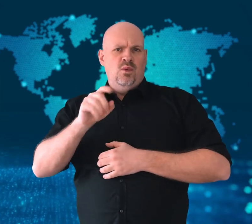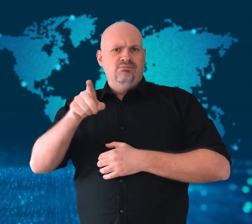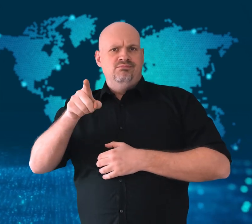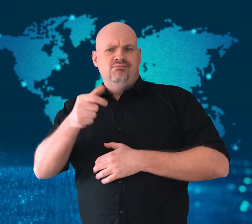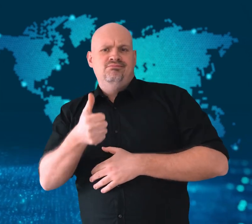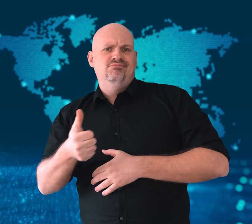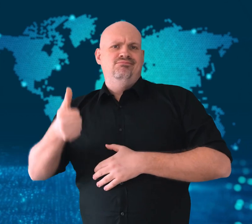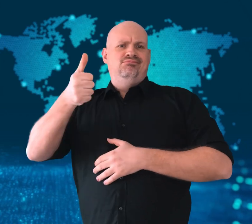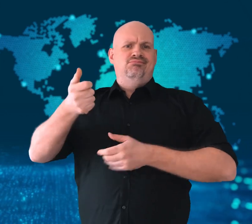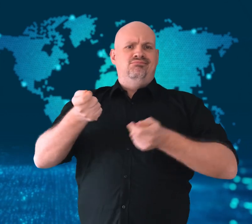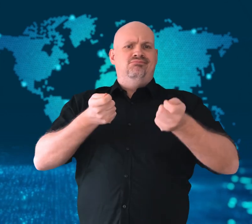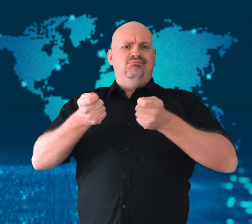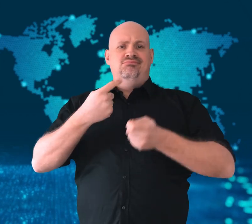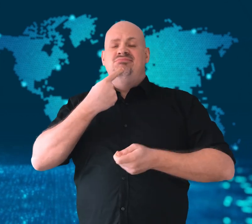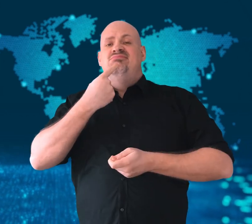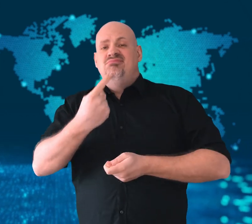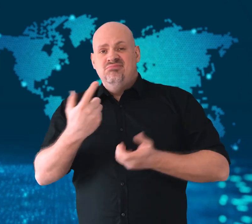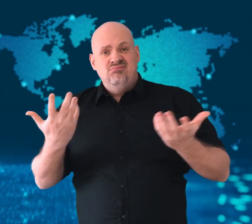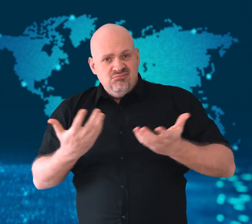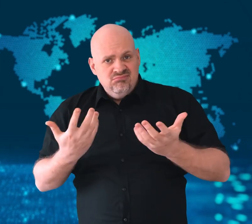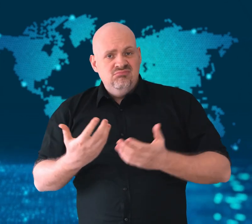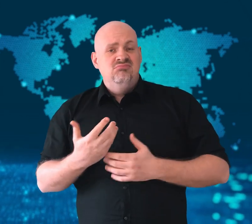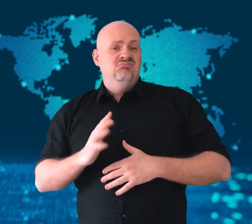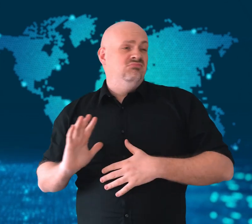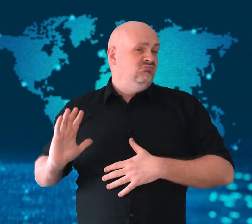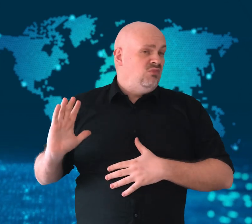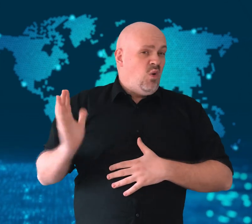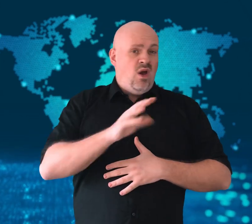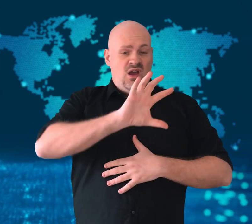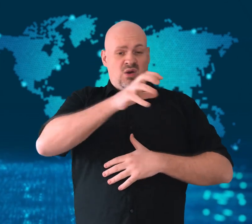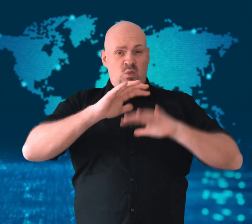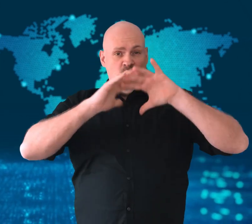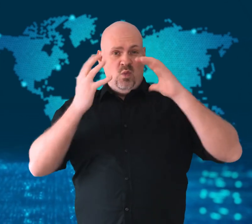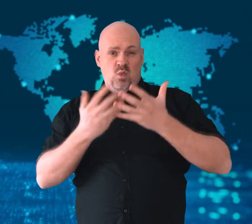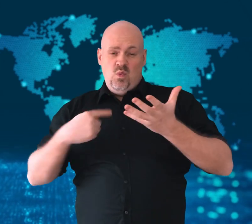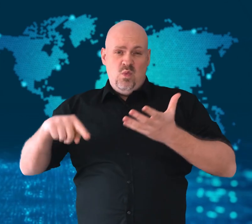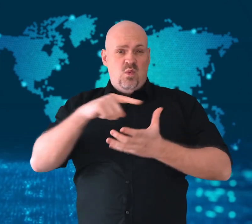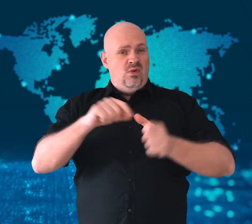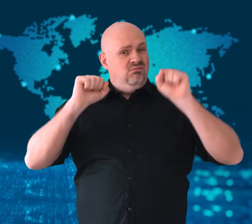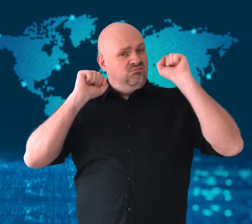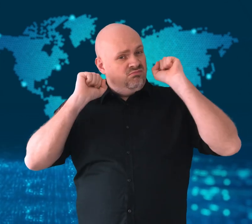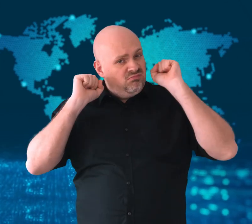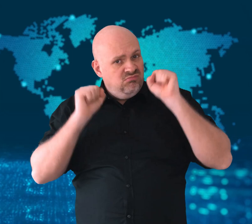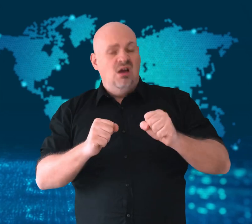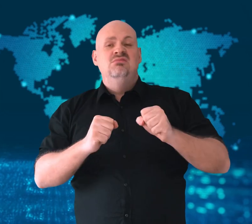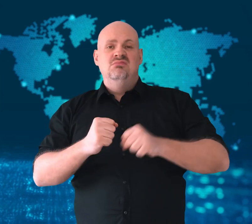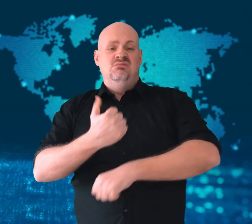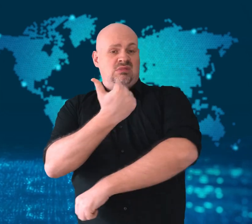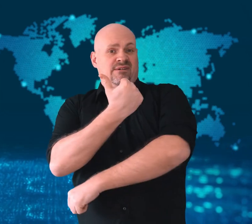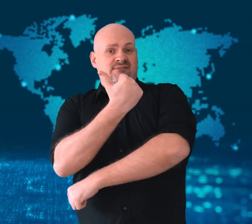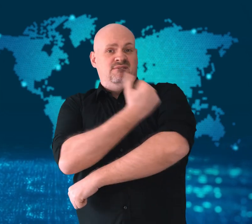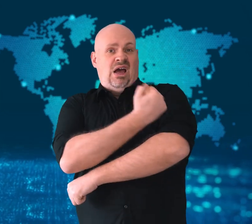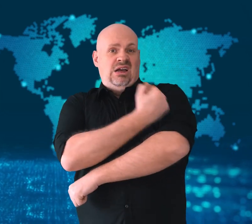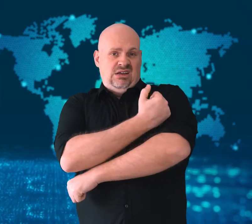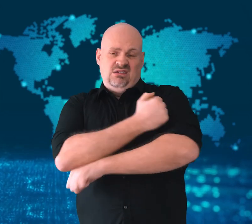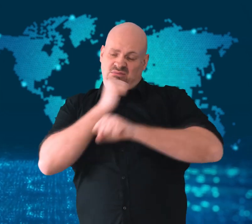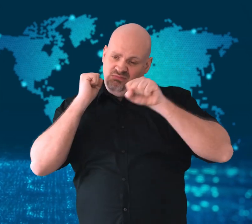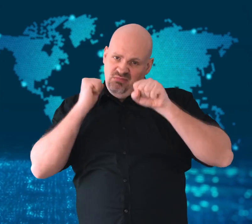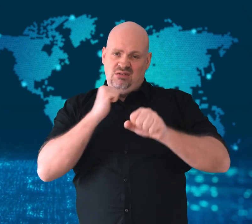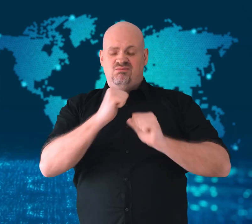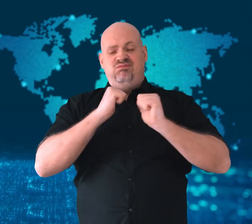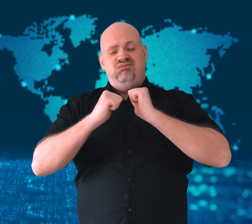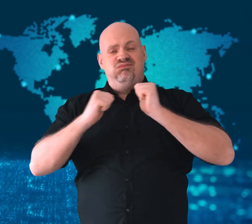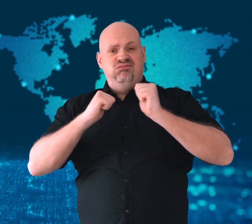the Director-General at the World Health Organization said that